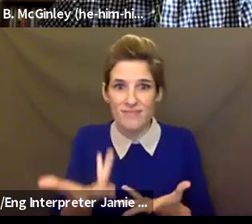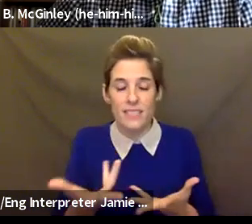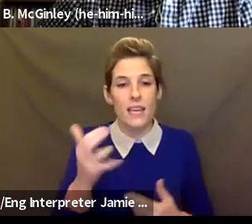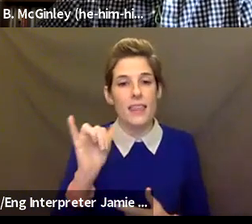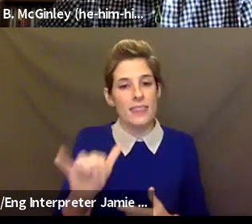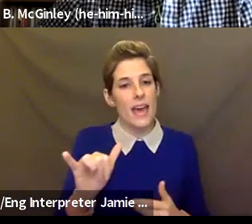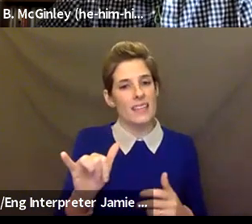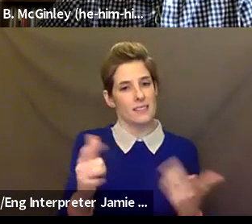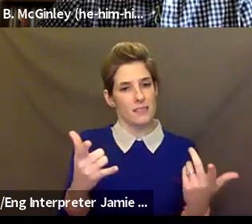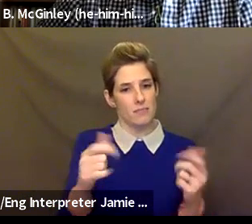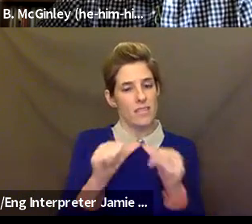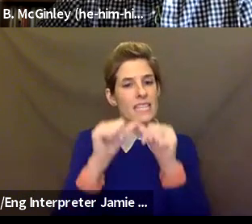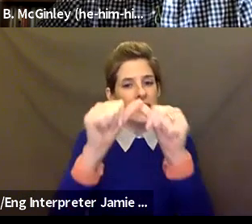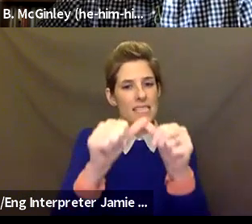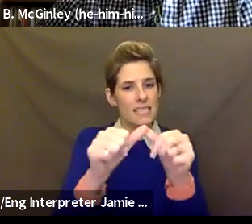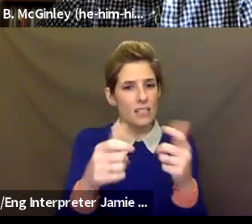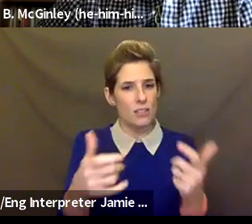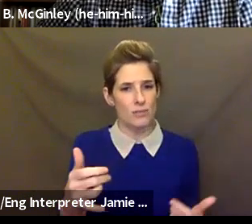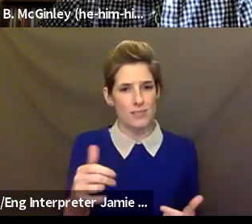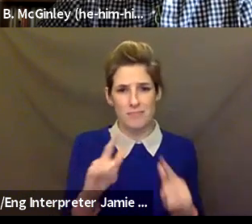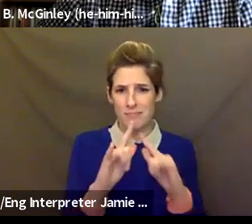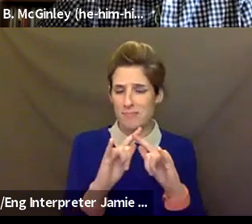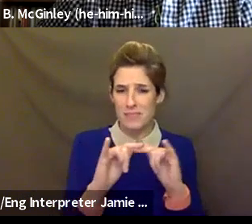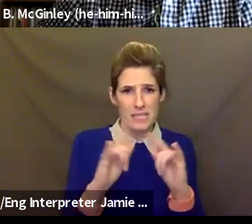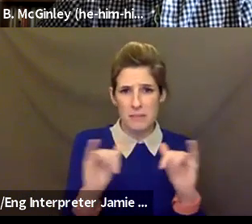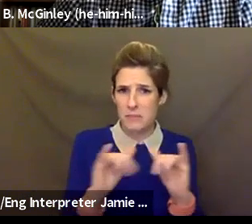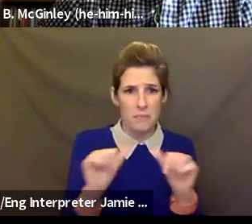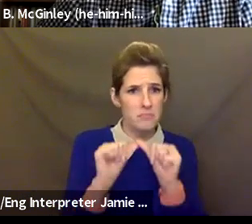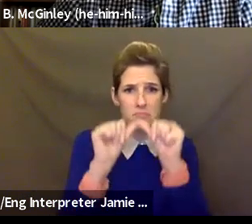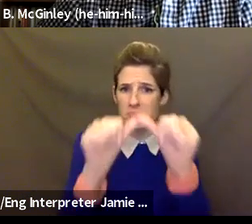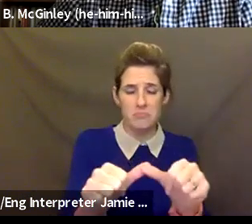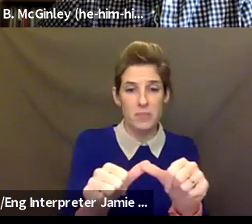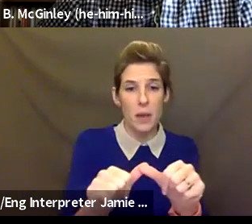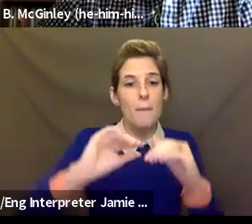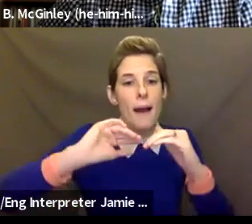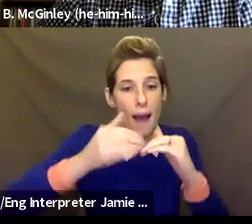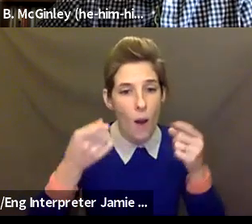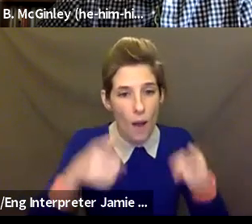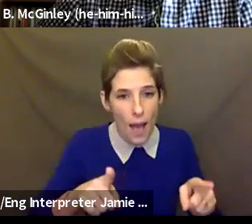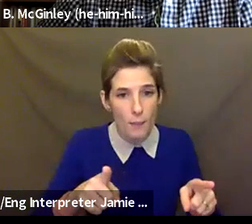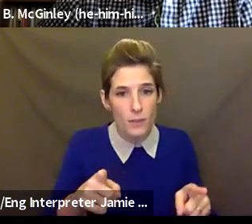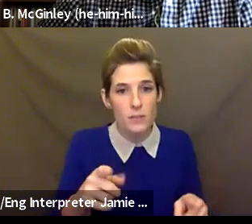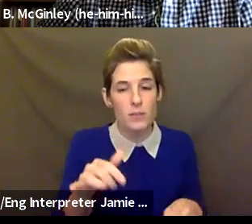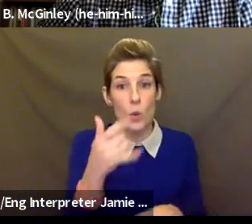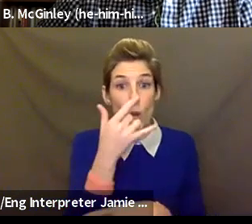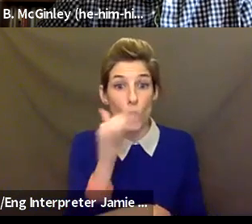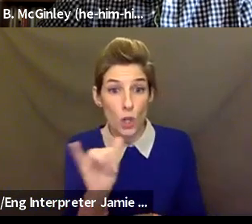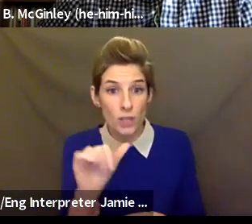same. But how it happens changes. David Shane: That's great. Kim, I wonder if you have any